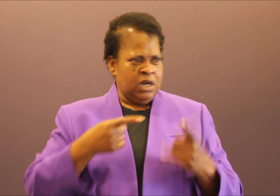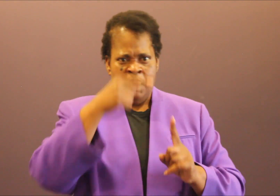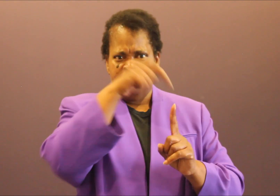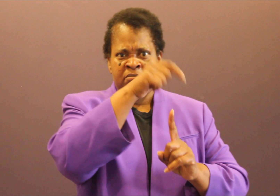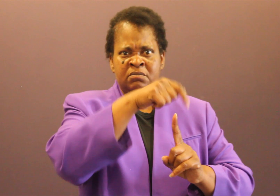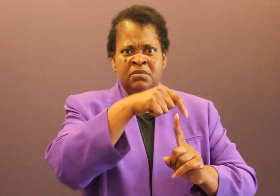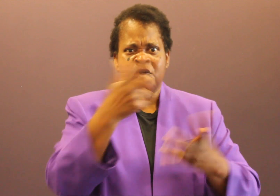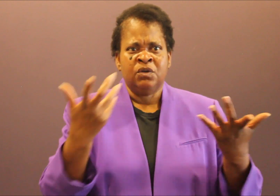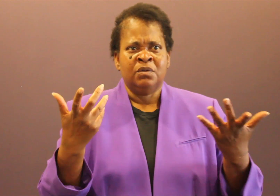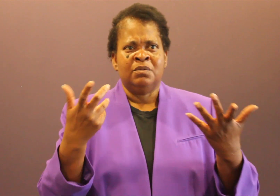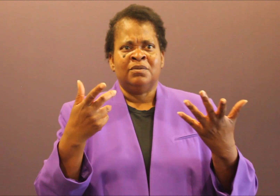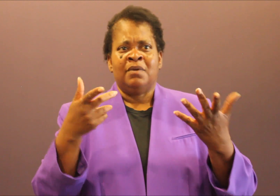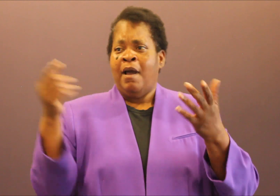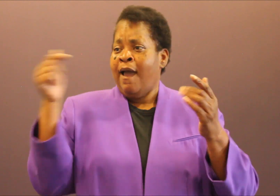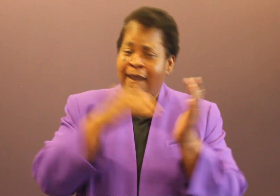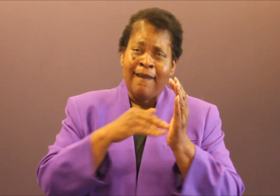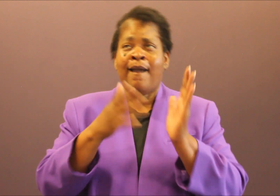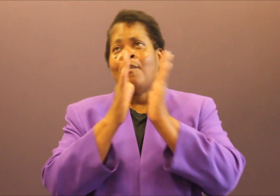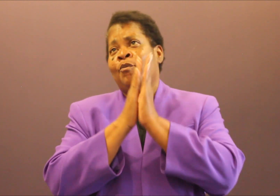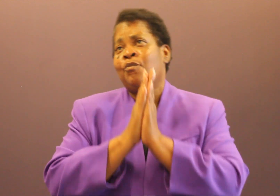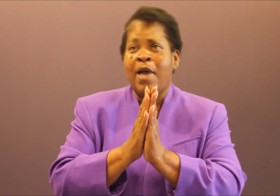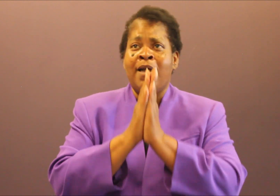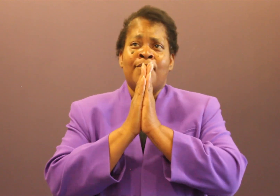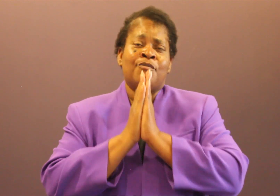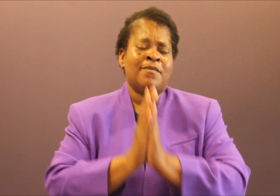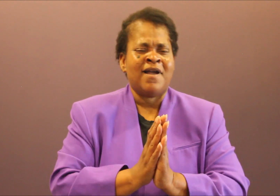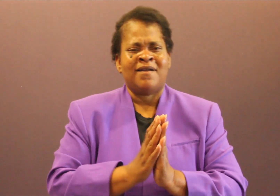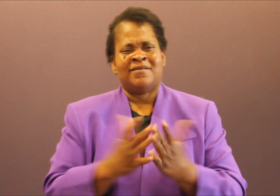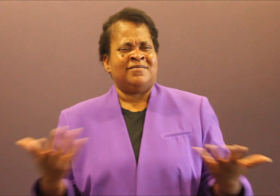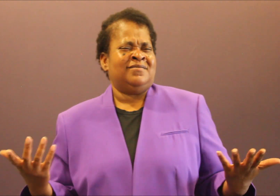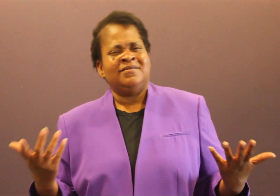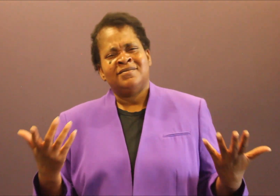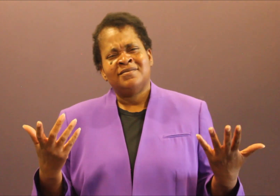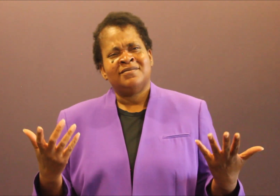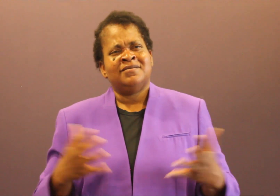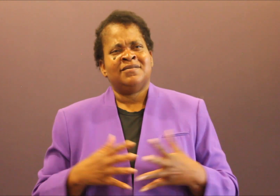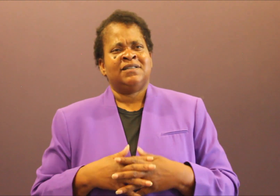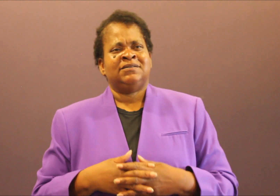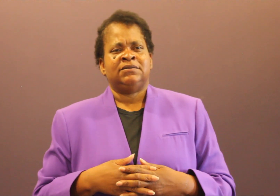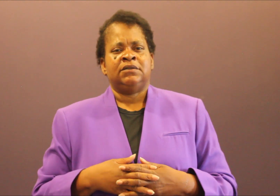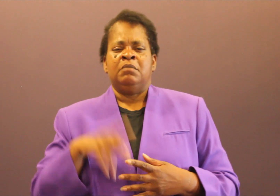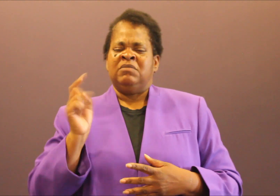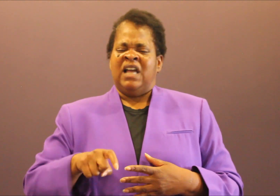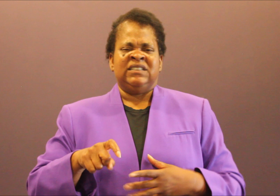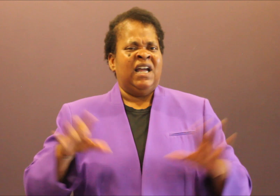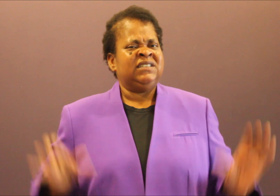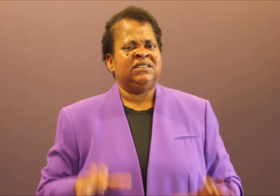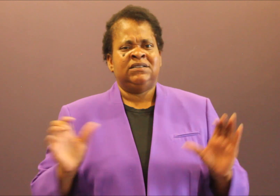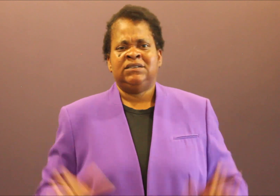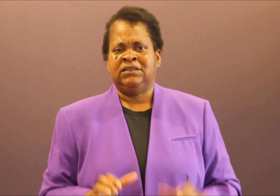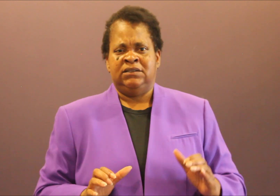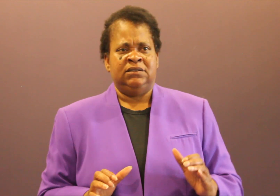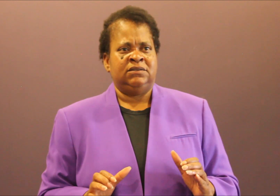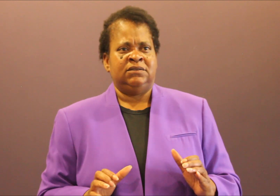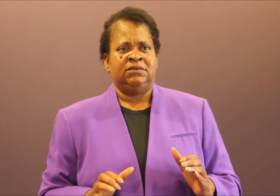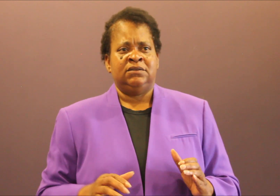me to make sense of what you're talking about. Peacekeepers stay silent. Piecekeepers